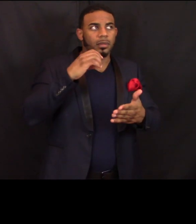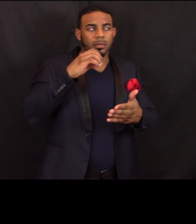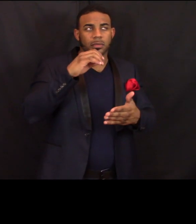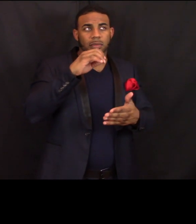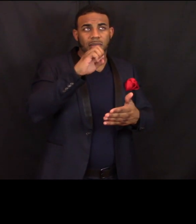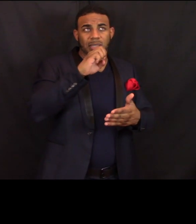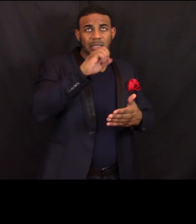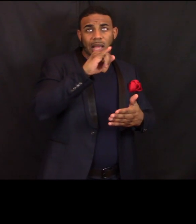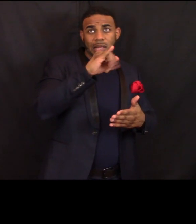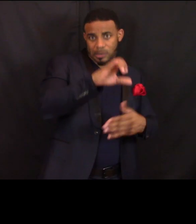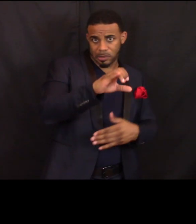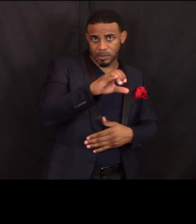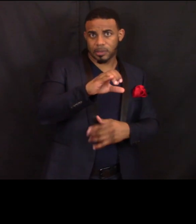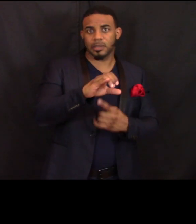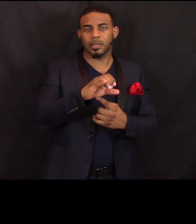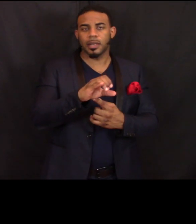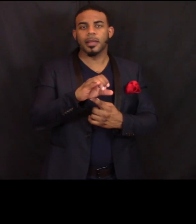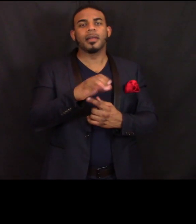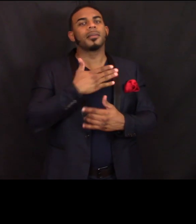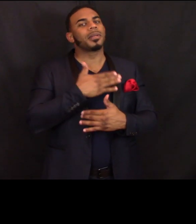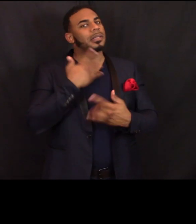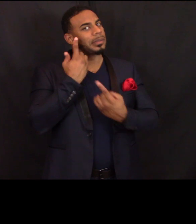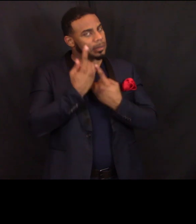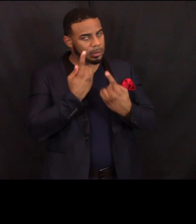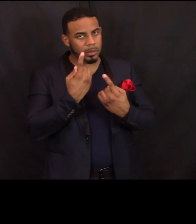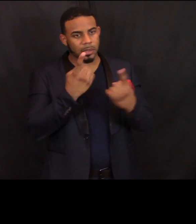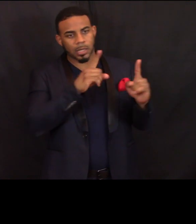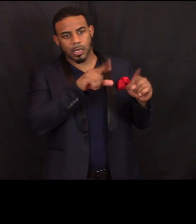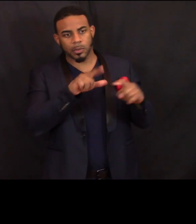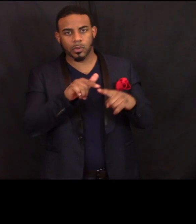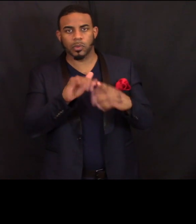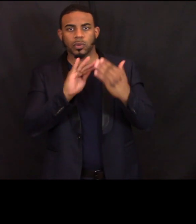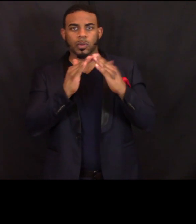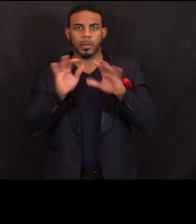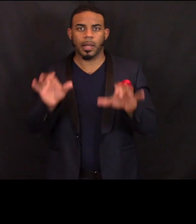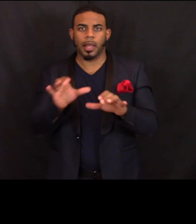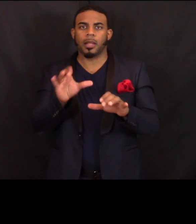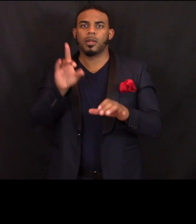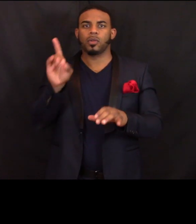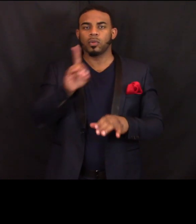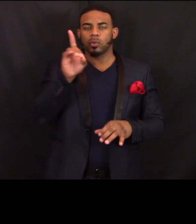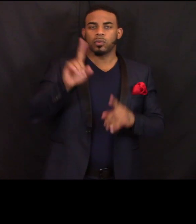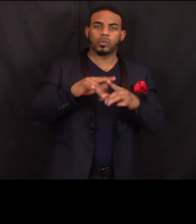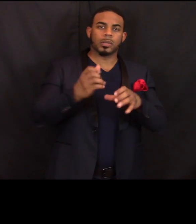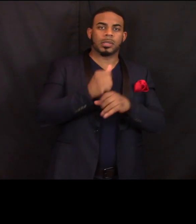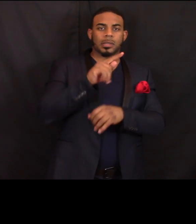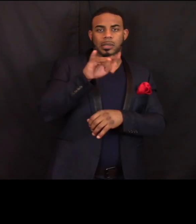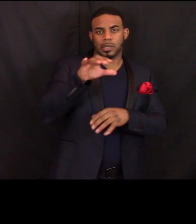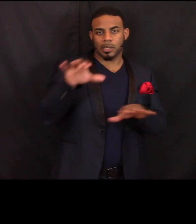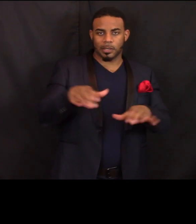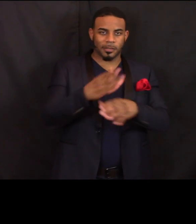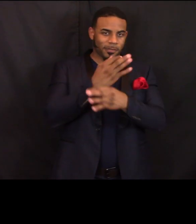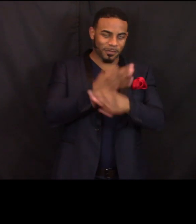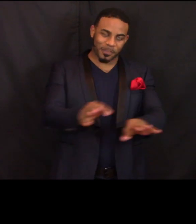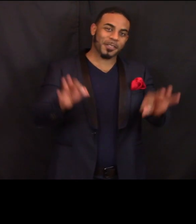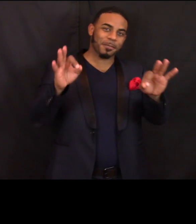I know that's jargon. Please consider coming to Community Action Duluth to get your taxes done for free.